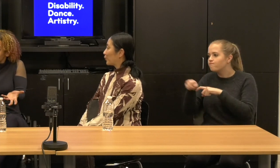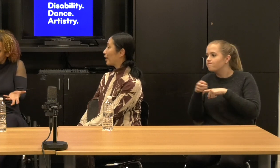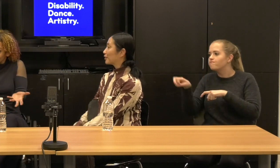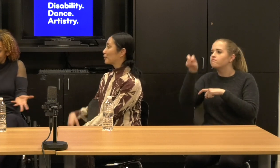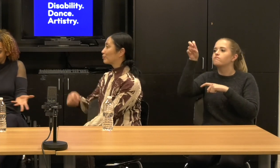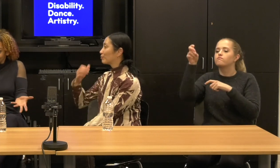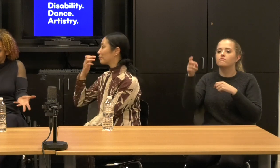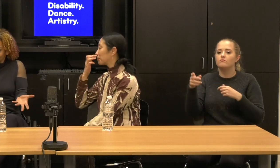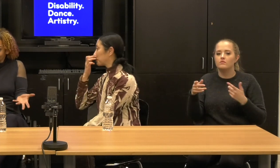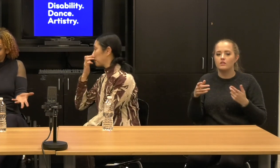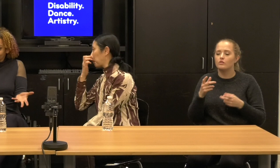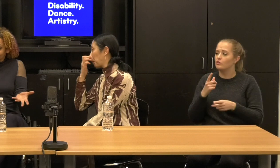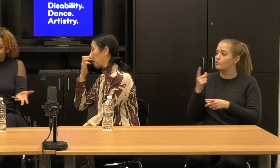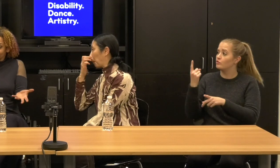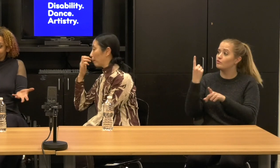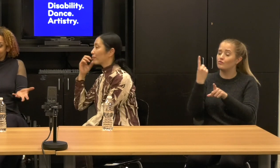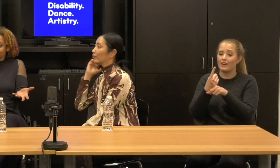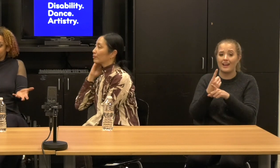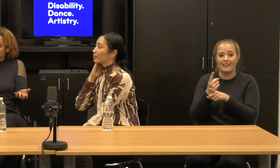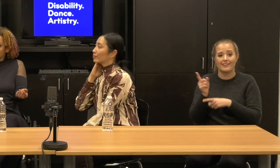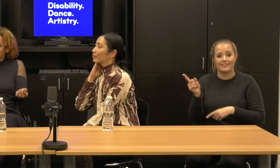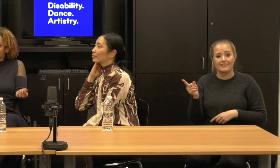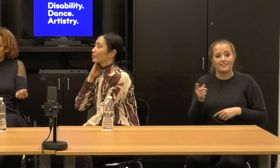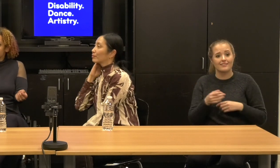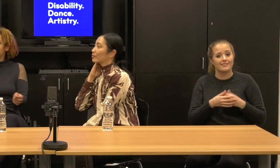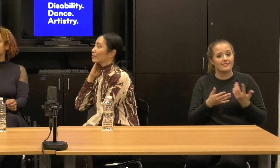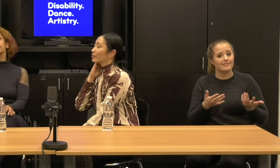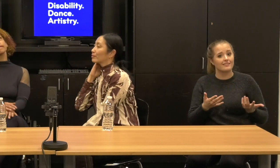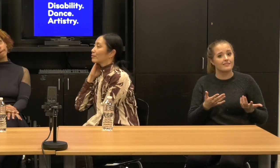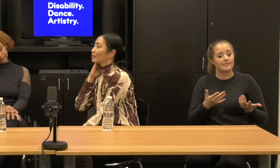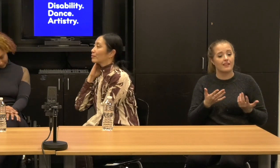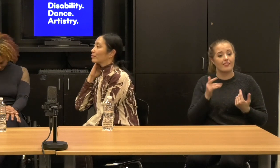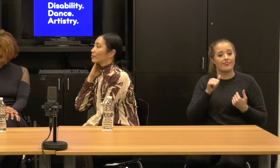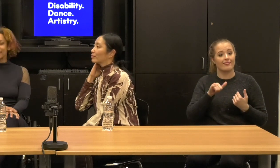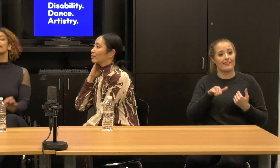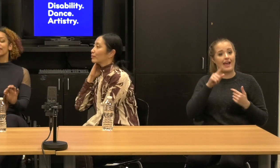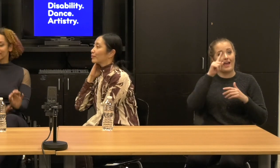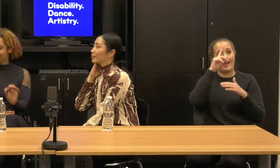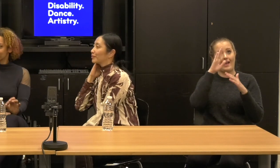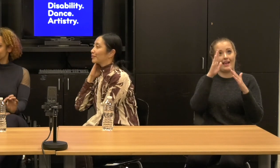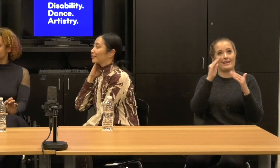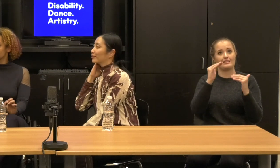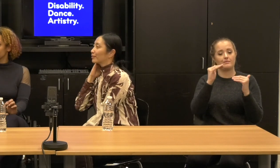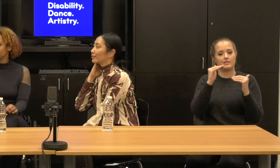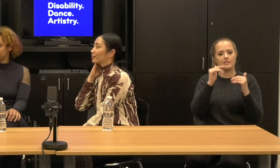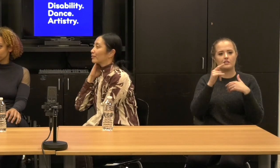Because right. [01:37:09] Exceptionality can also limit, right? The expect expectation of exceptionality is right.